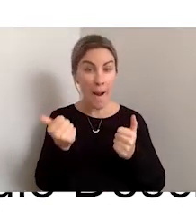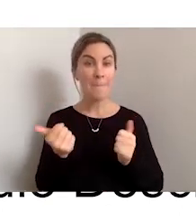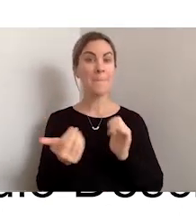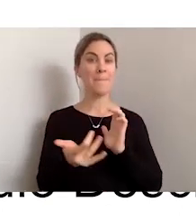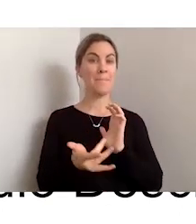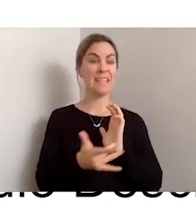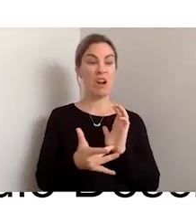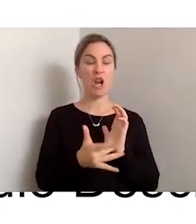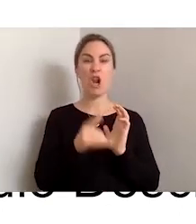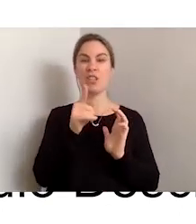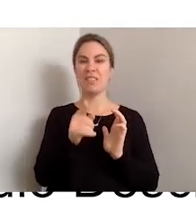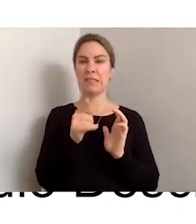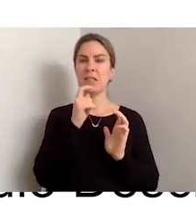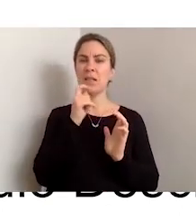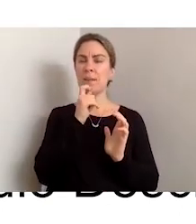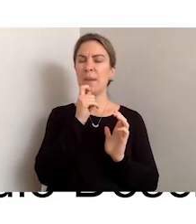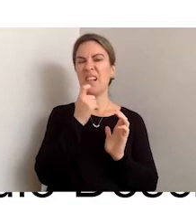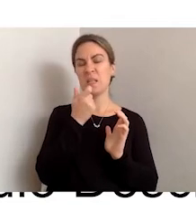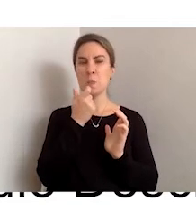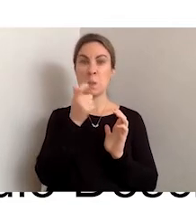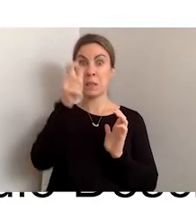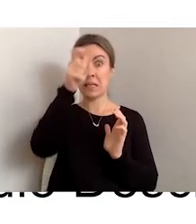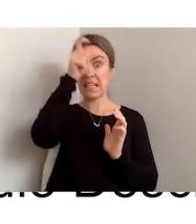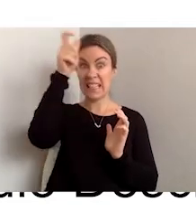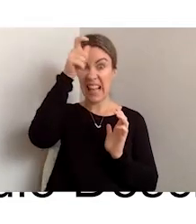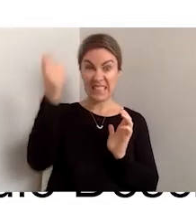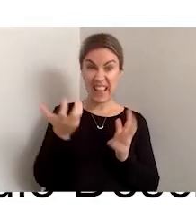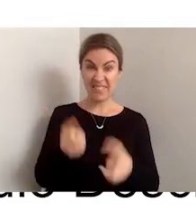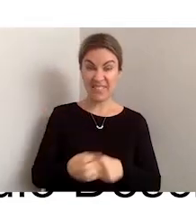if it's a photo, they will take a guess at what the photo